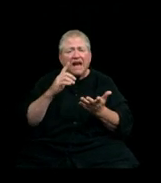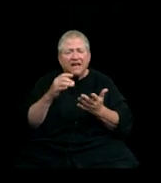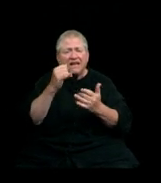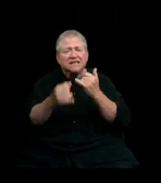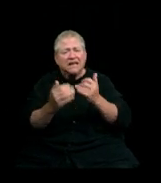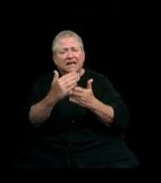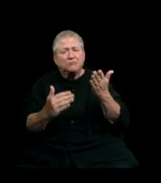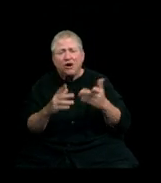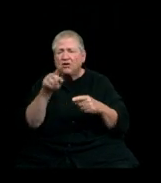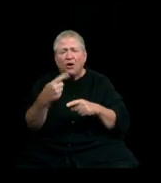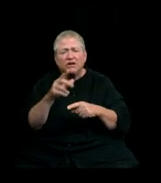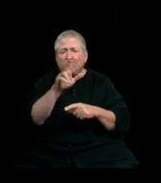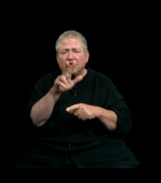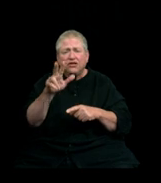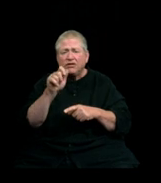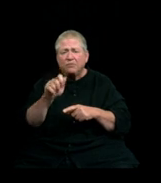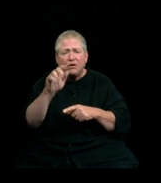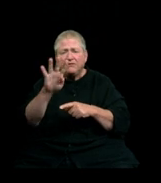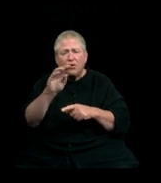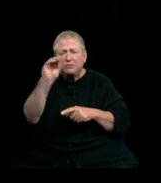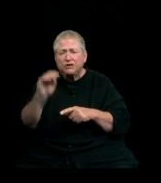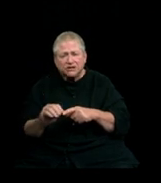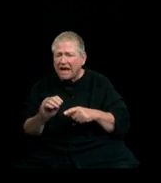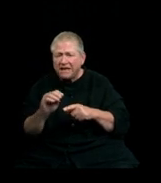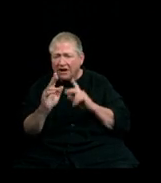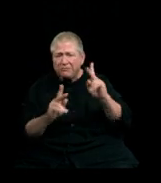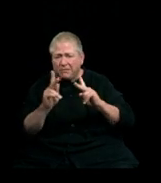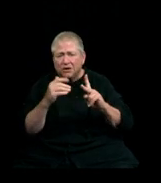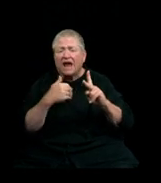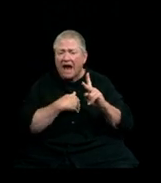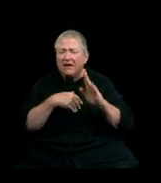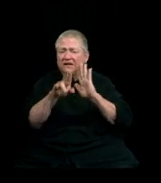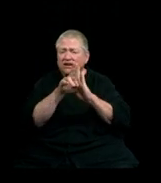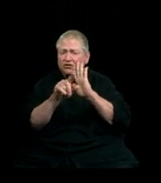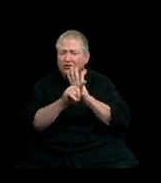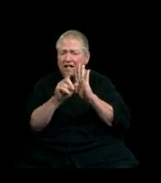only 33.4 percent of Americans have an undergraduate degree